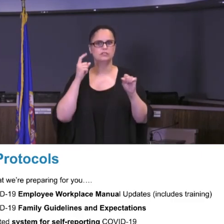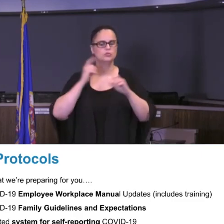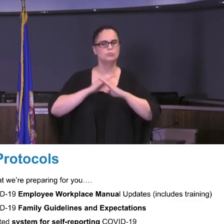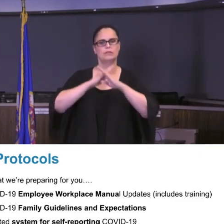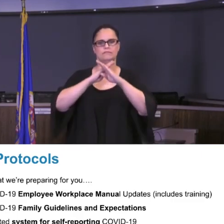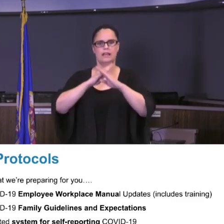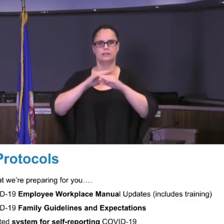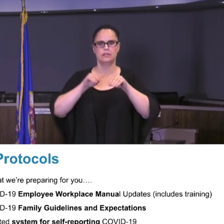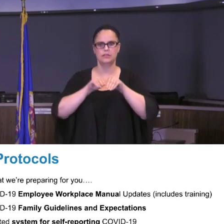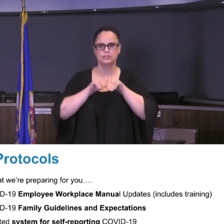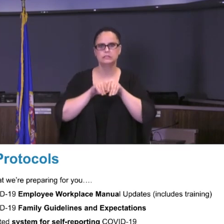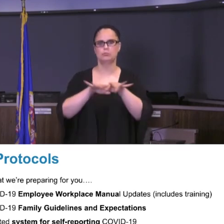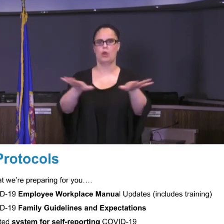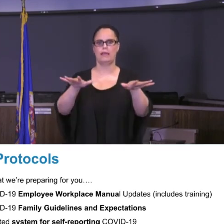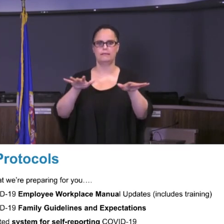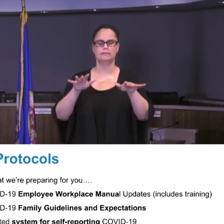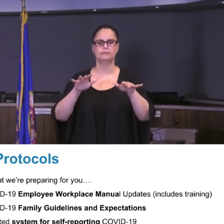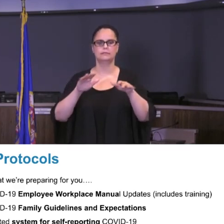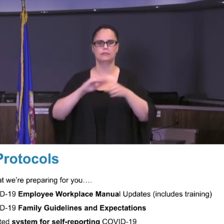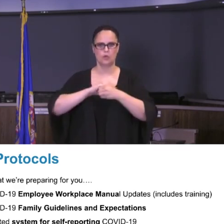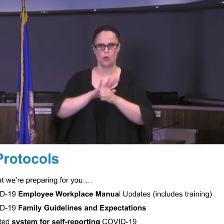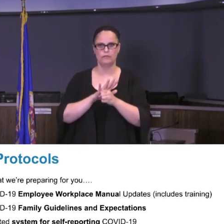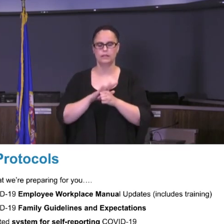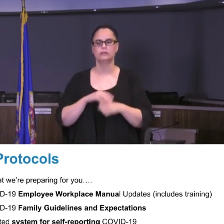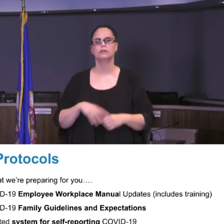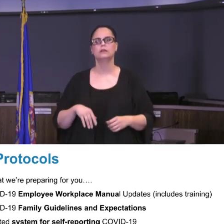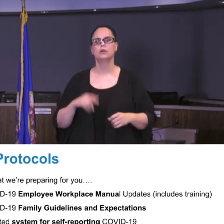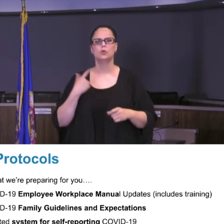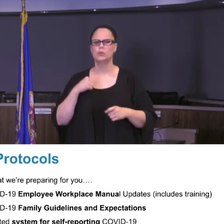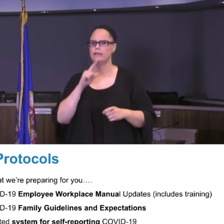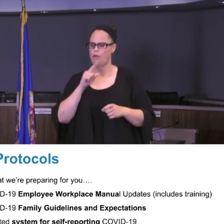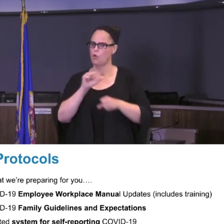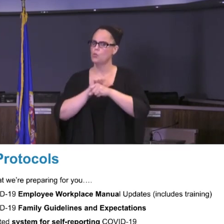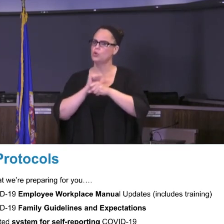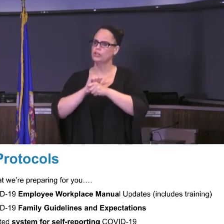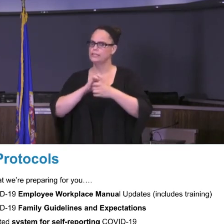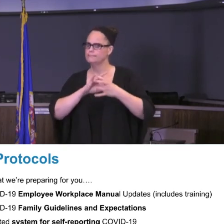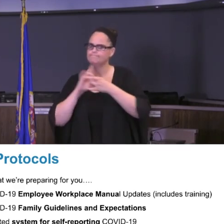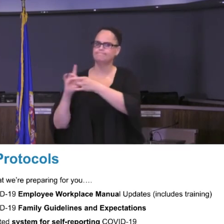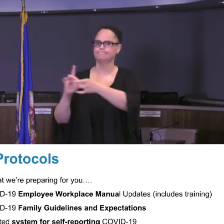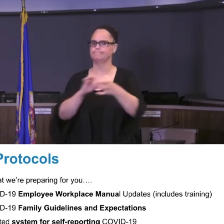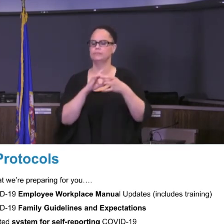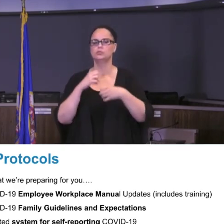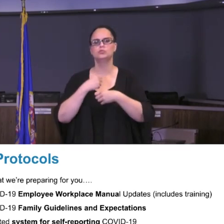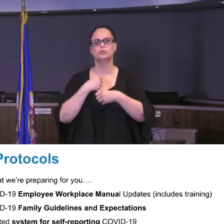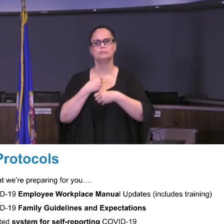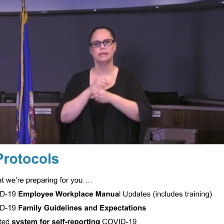working on very closely right now with all of our stakeholders to make sure that we can have clear guidelines for moving forward.